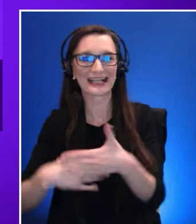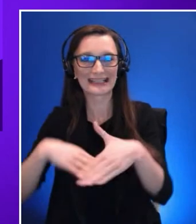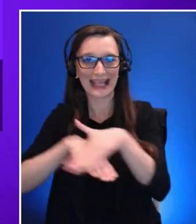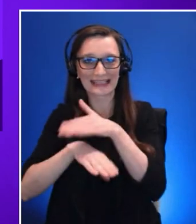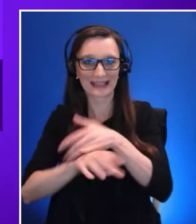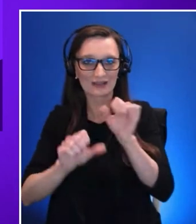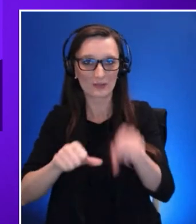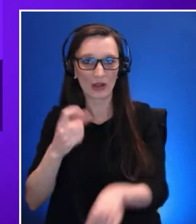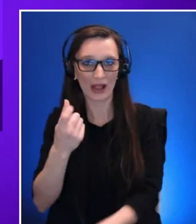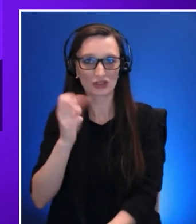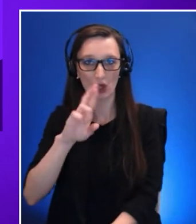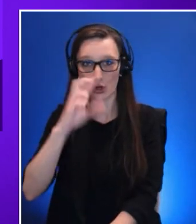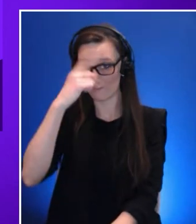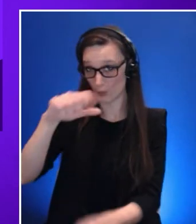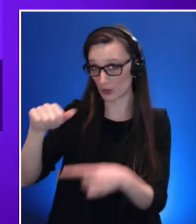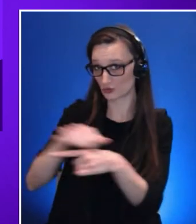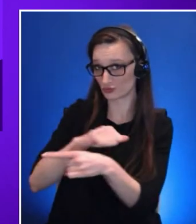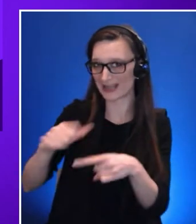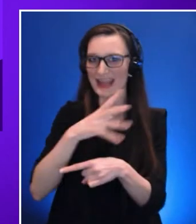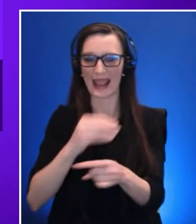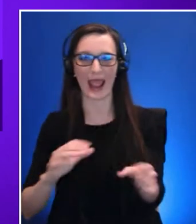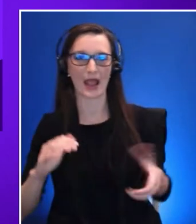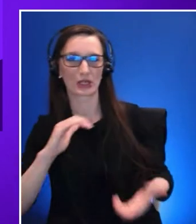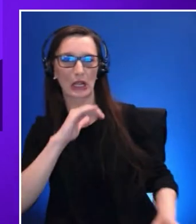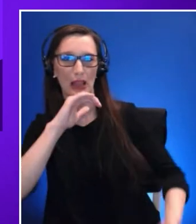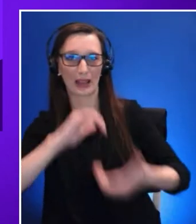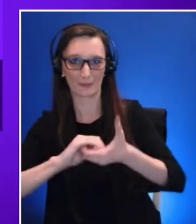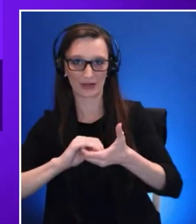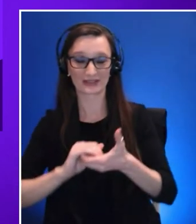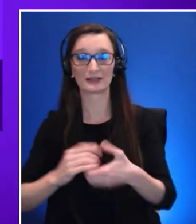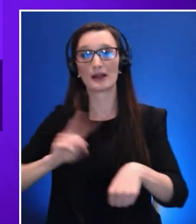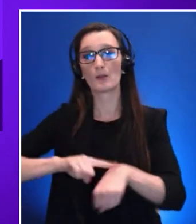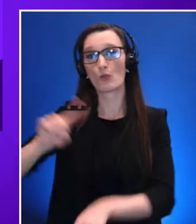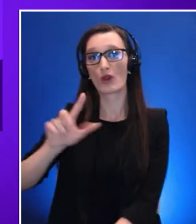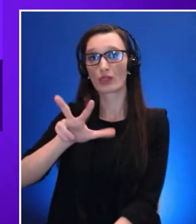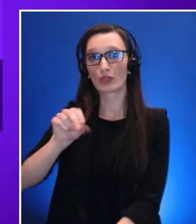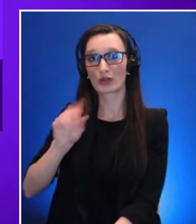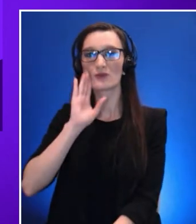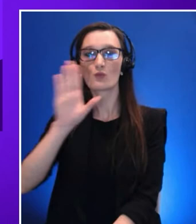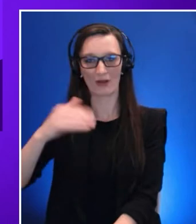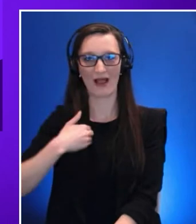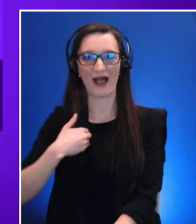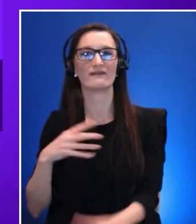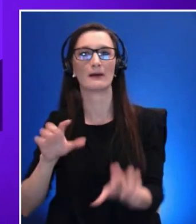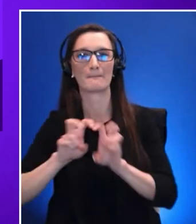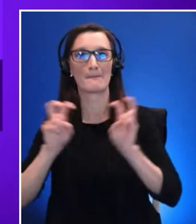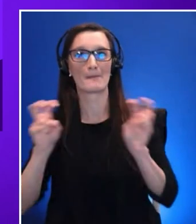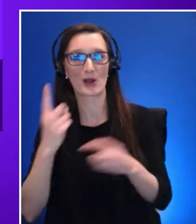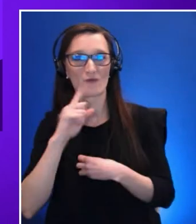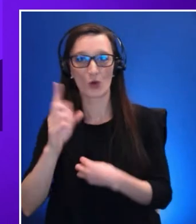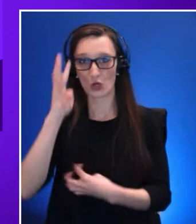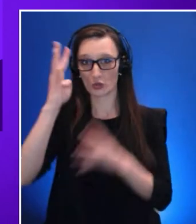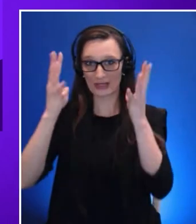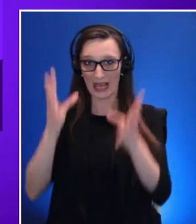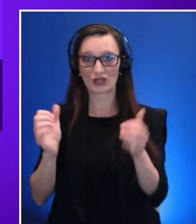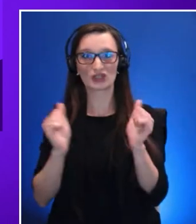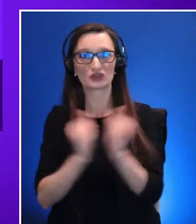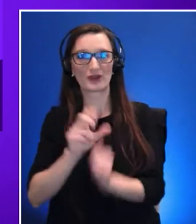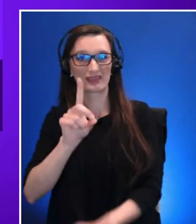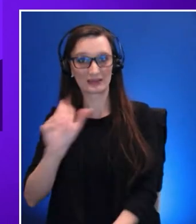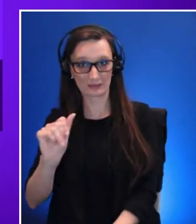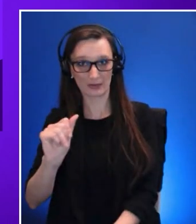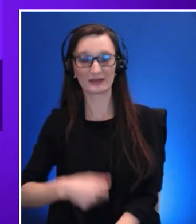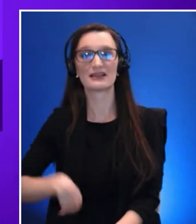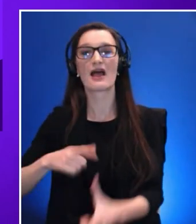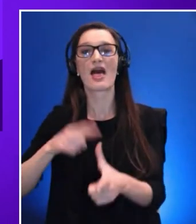then at 1 30 pm creators with disabilities followed by a break at 205 pm back at 2 20 p.m